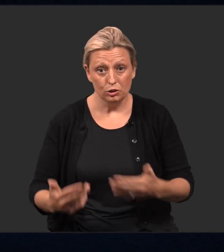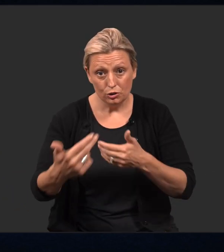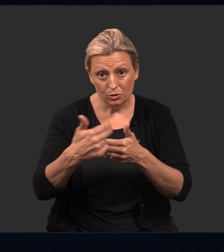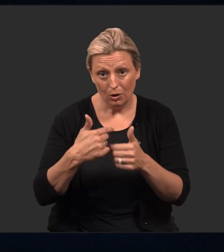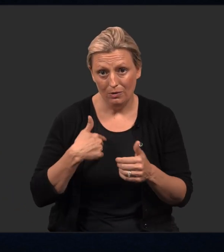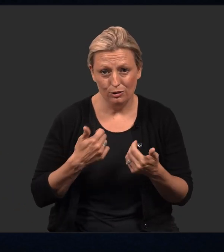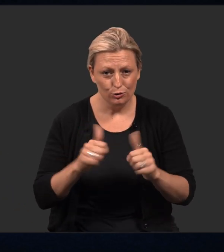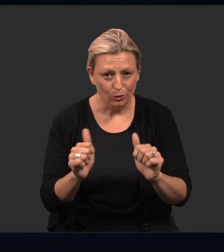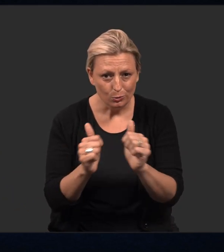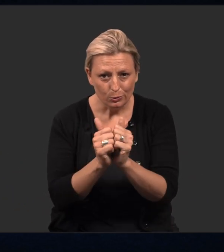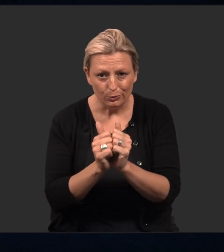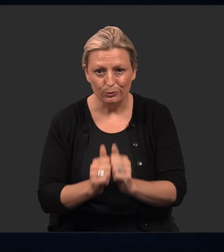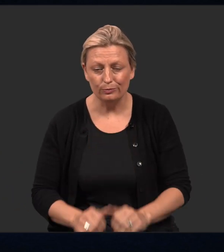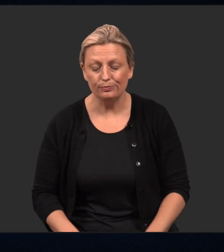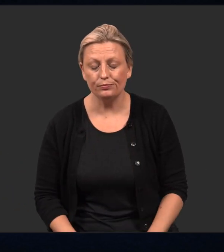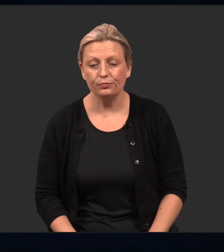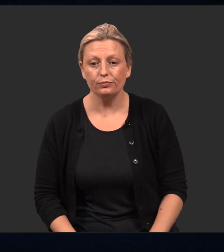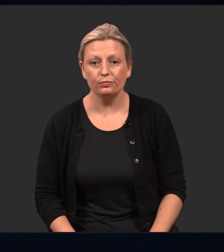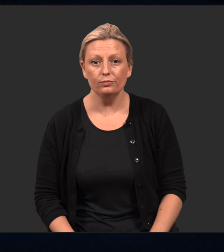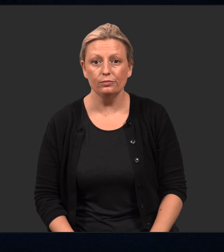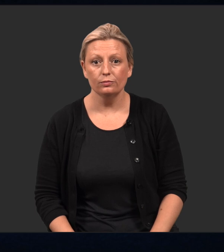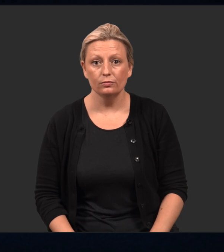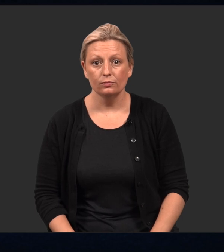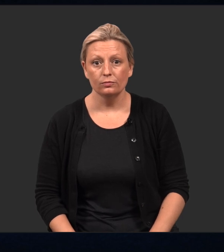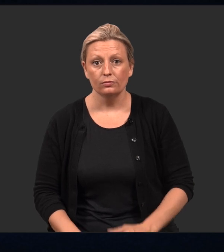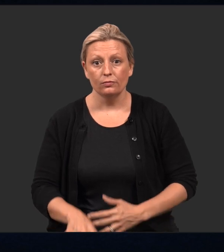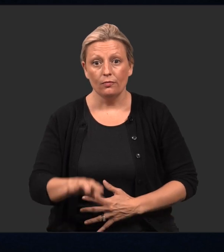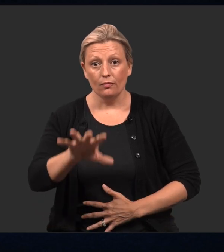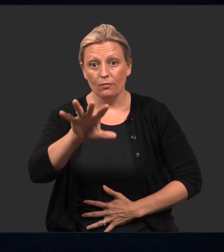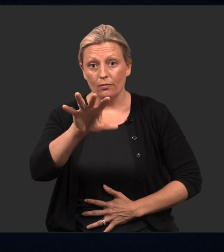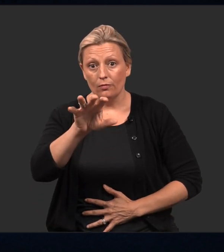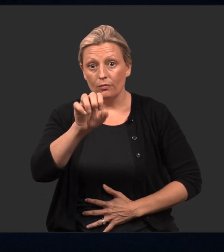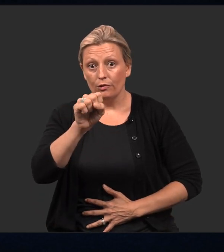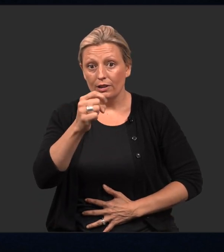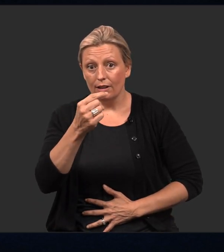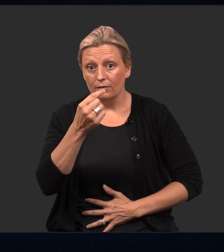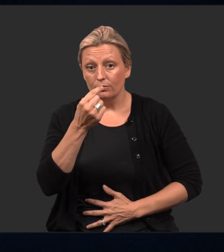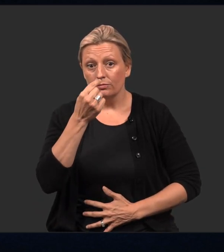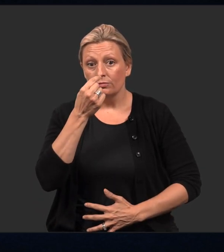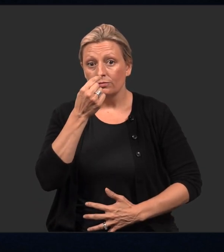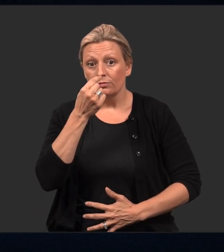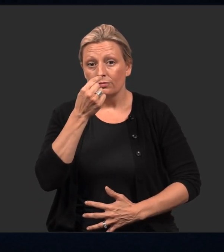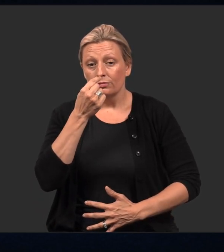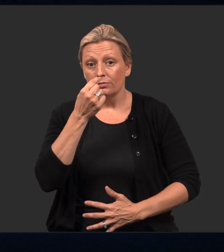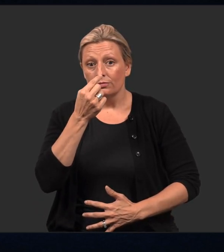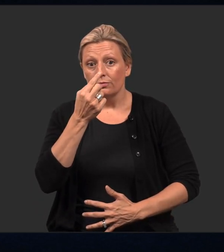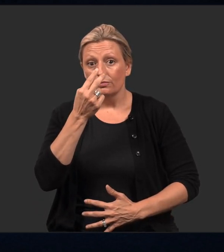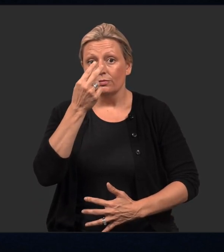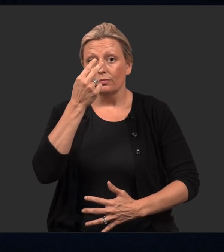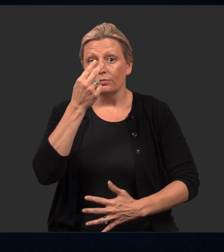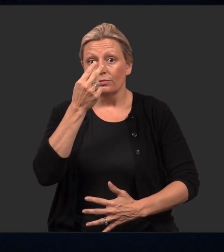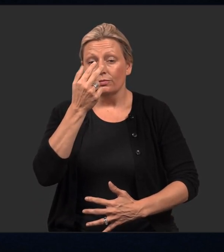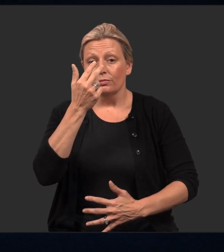Please join me and will do it together. In through the nose five times, feeling your belly expand,